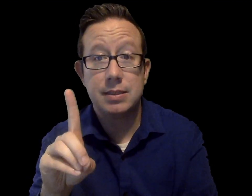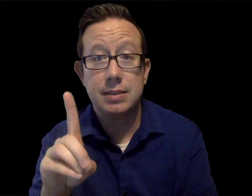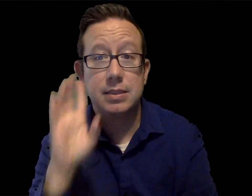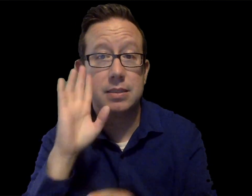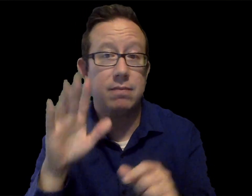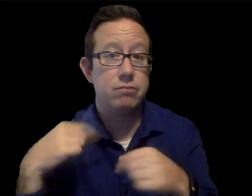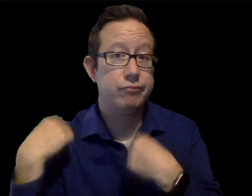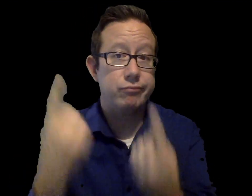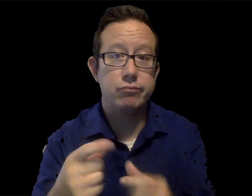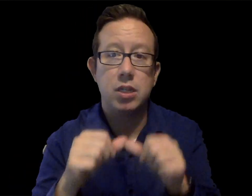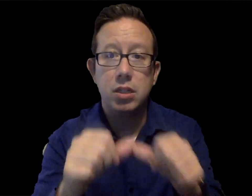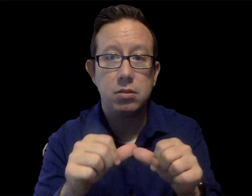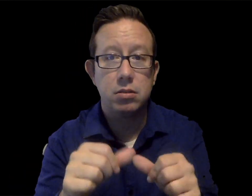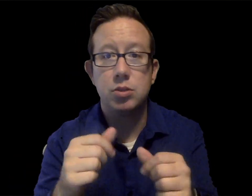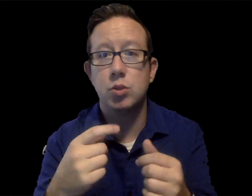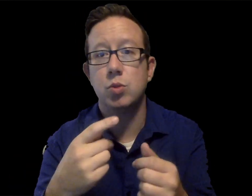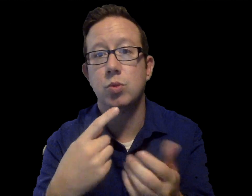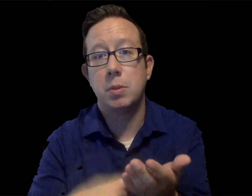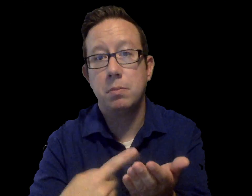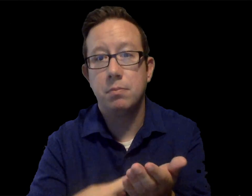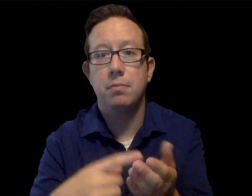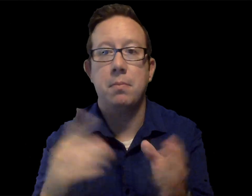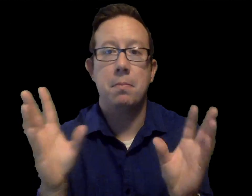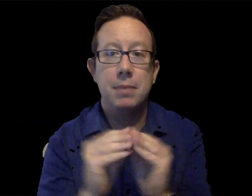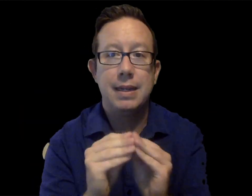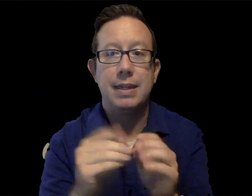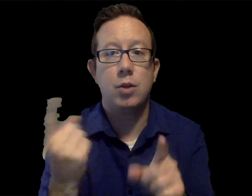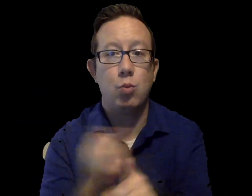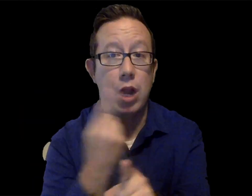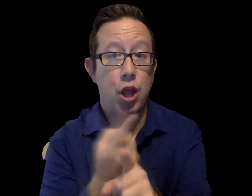Staff from WSD have been in continuous discussions,